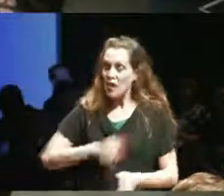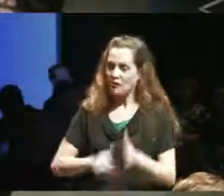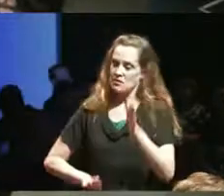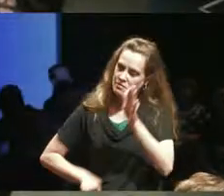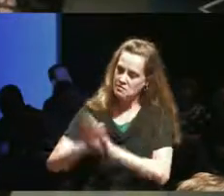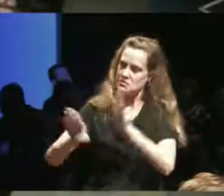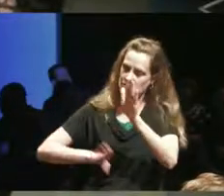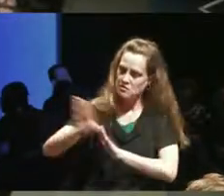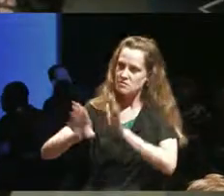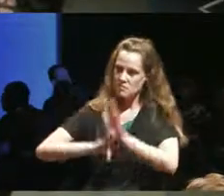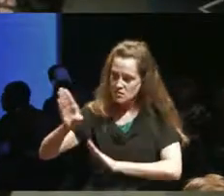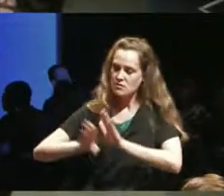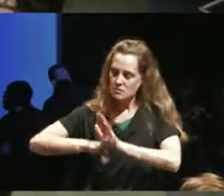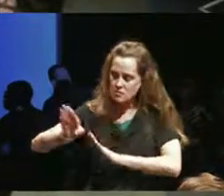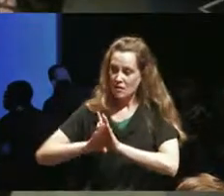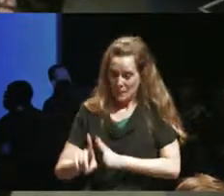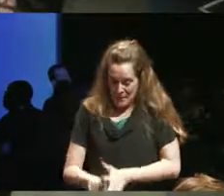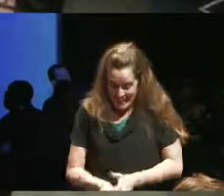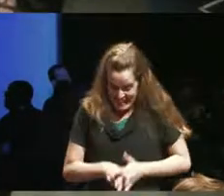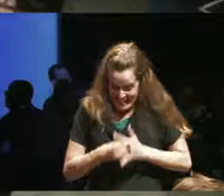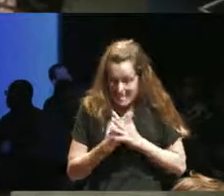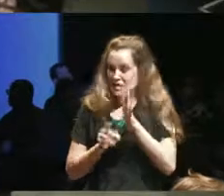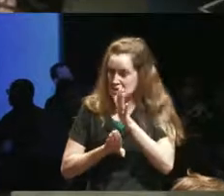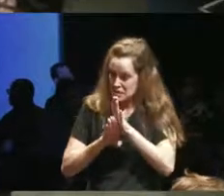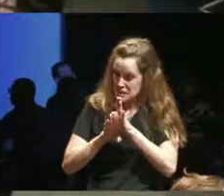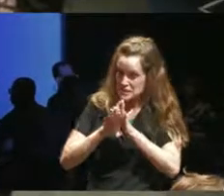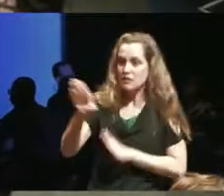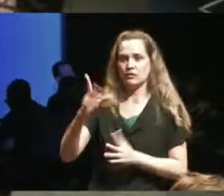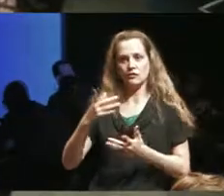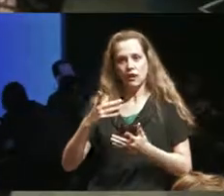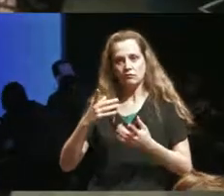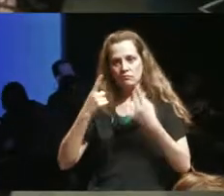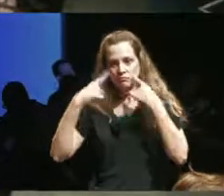literally from the ground up and so Hugh and Alex talked about her